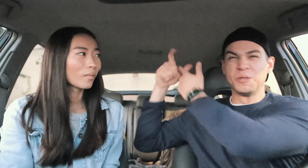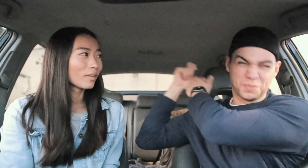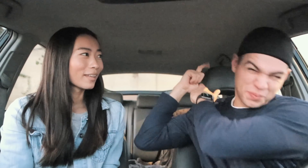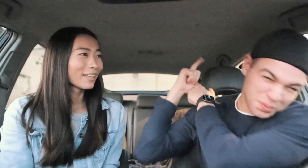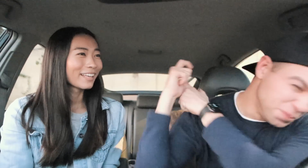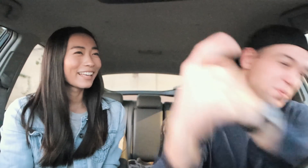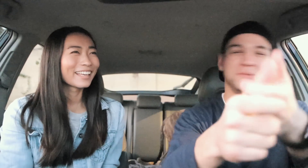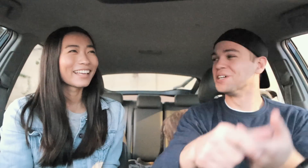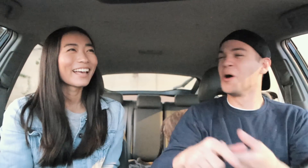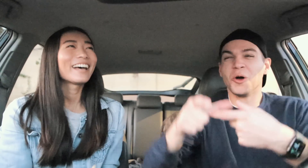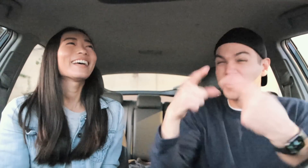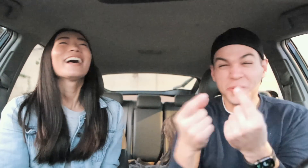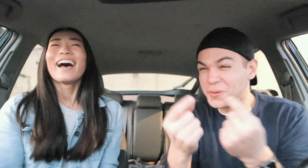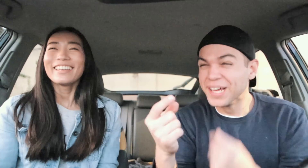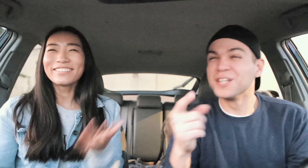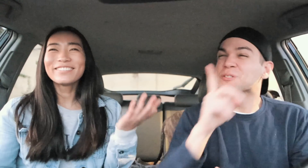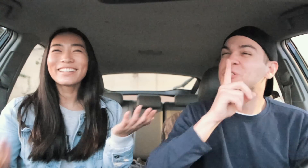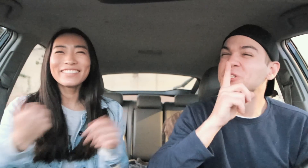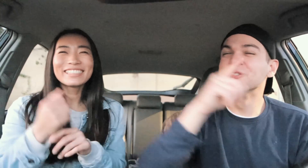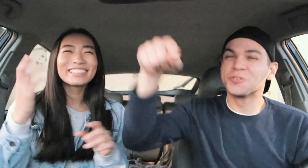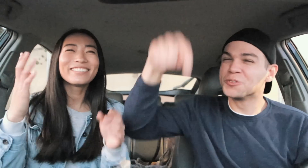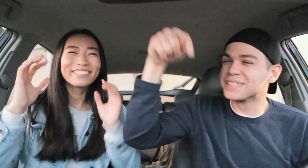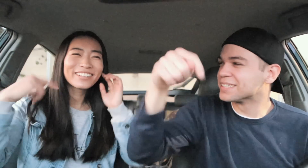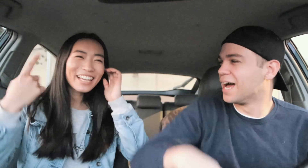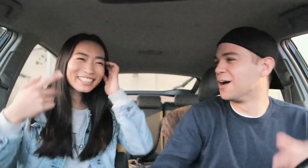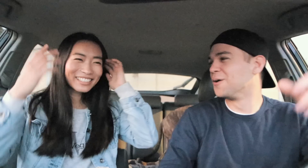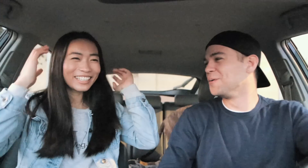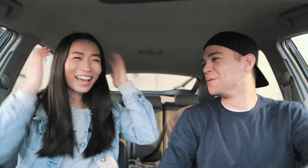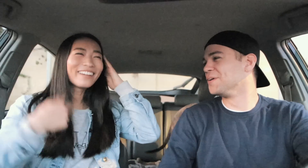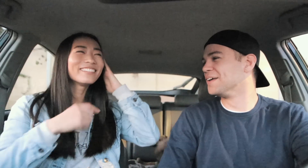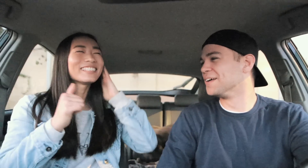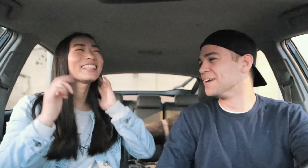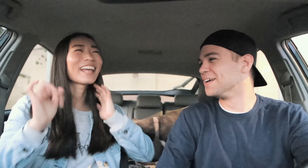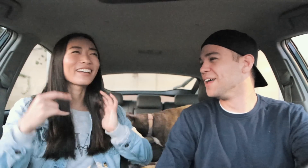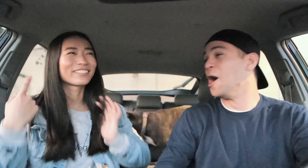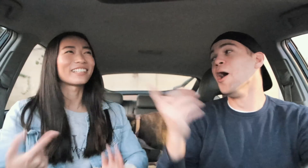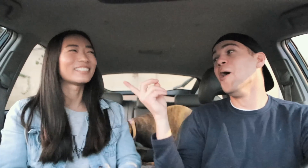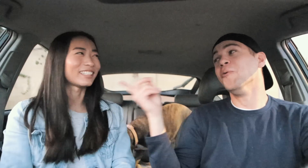then Ellen runs over and yells, "what are you doing! shh!" what! You make me seem crazy I wasn't that crazy